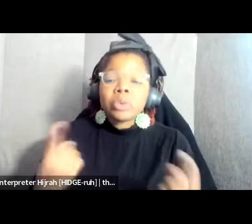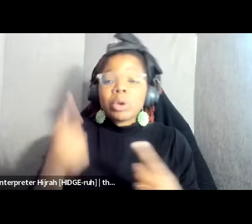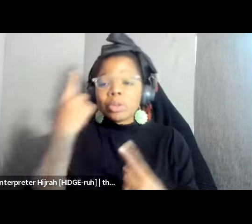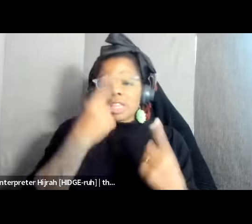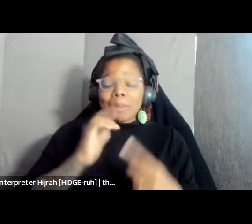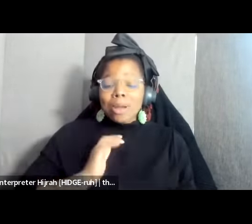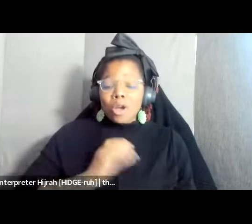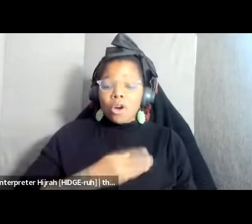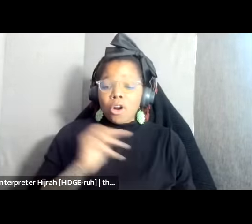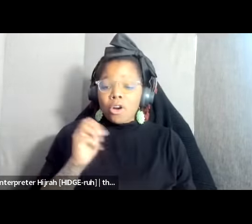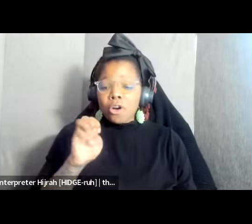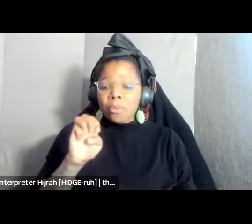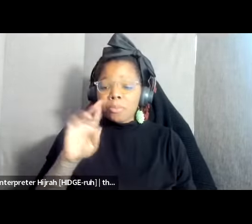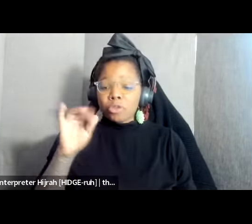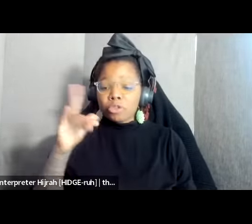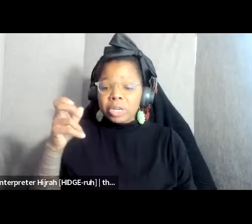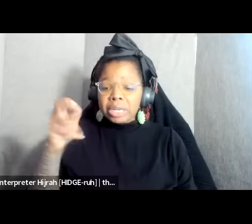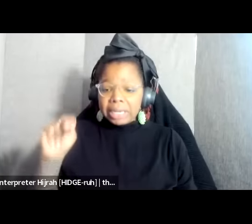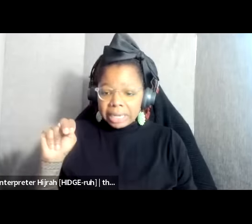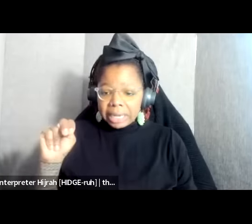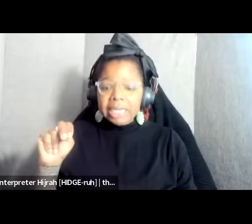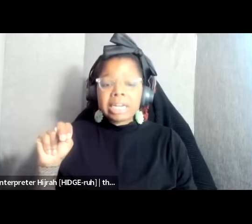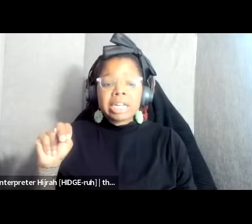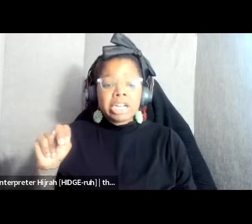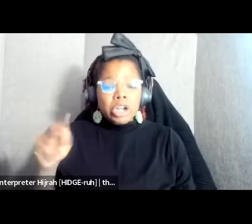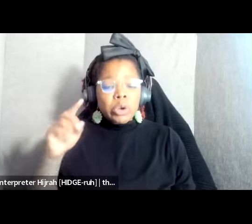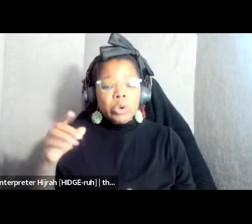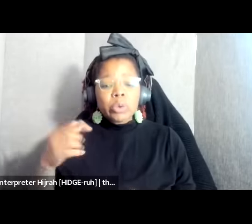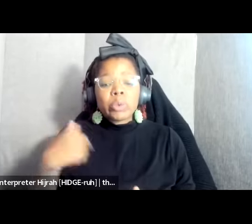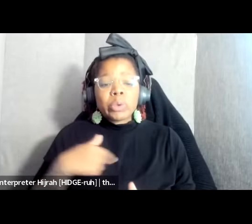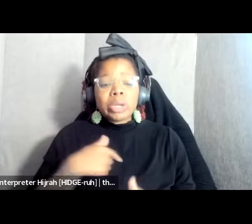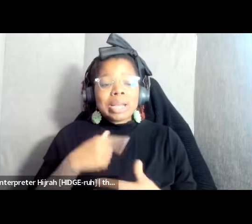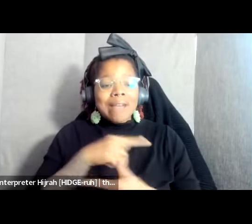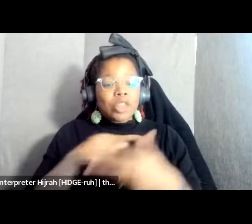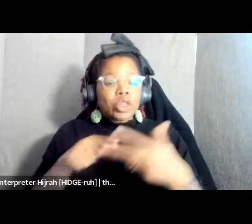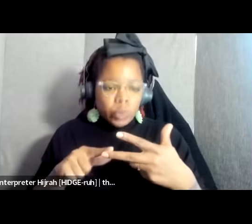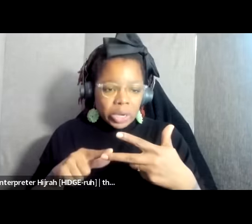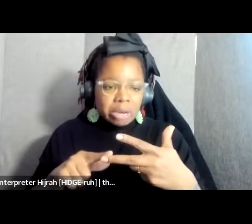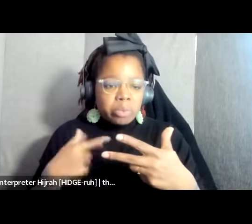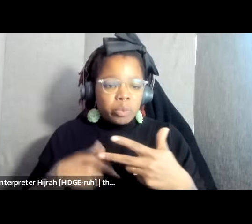Guided by three that we want to be in conversation with today with you